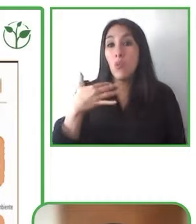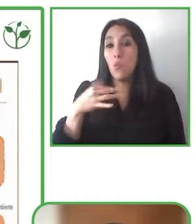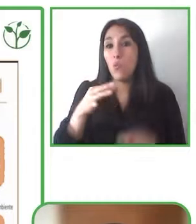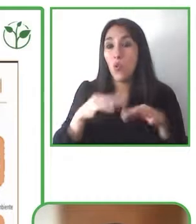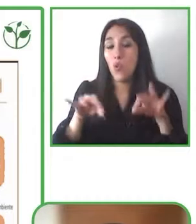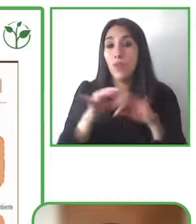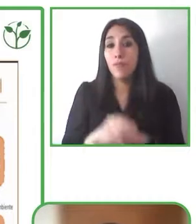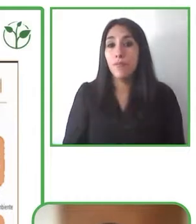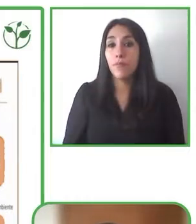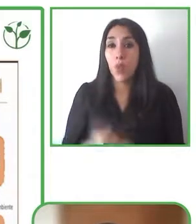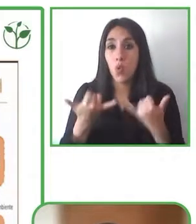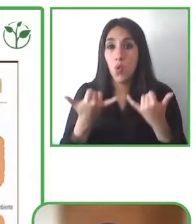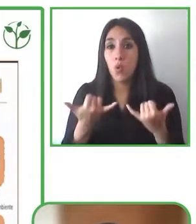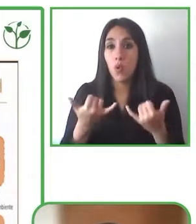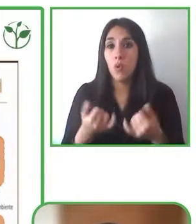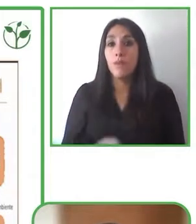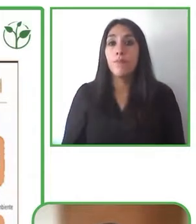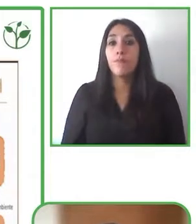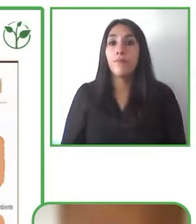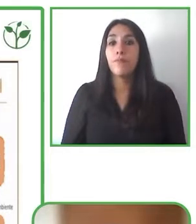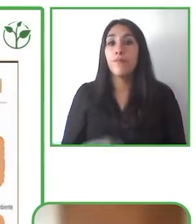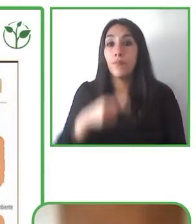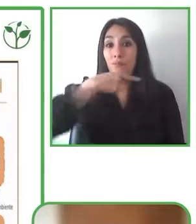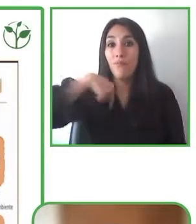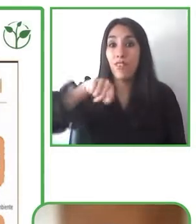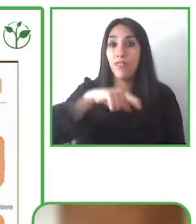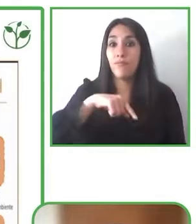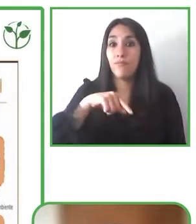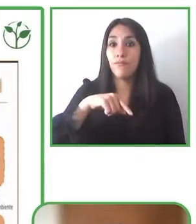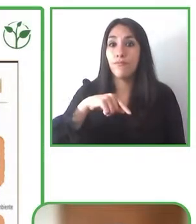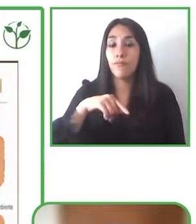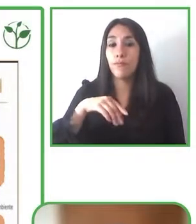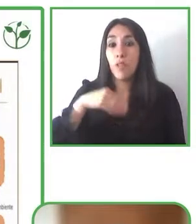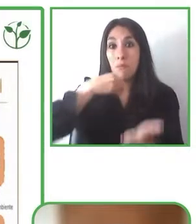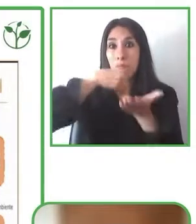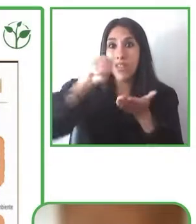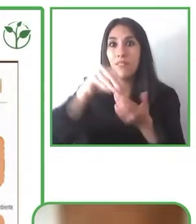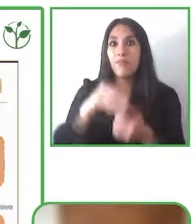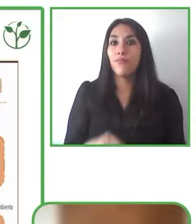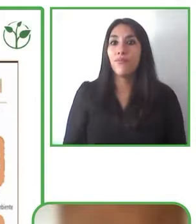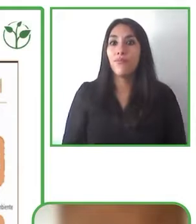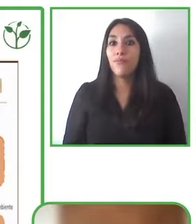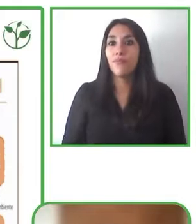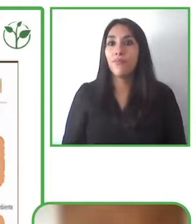important role and we should be able to use them in the right way.